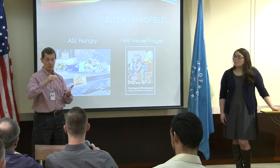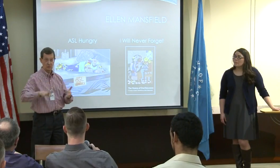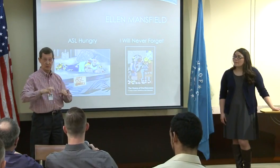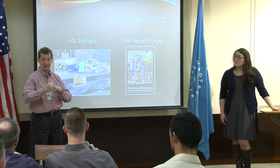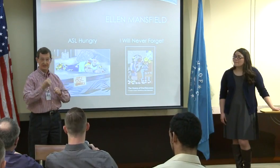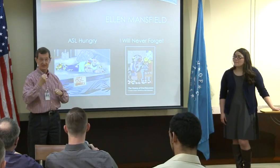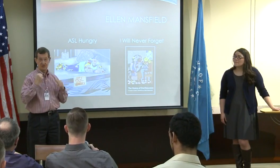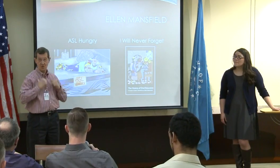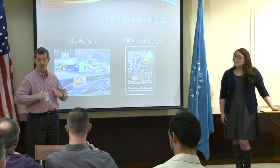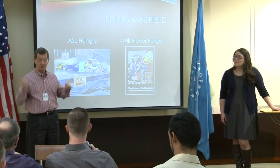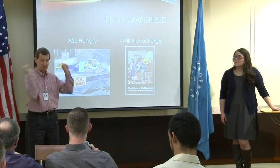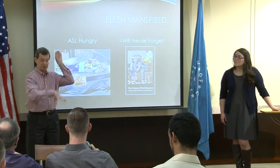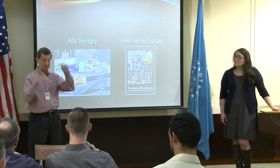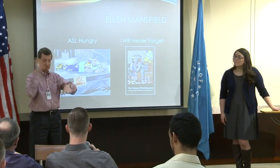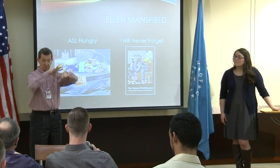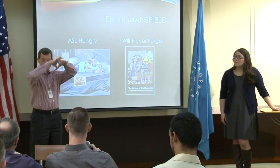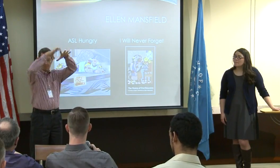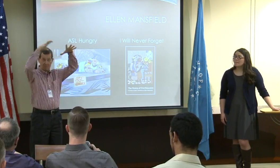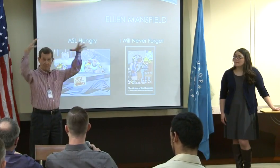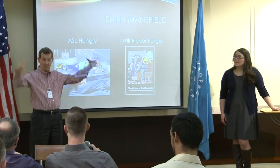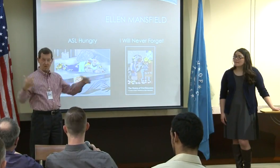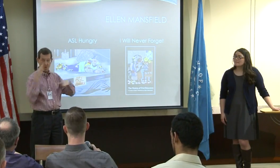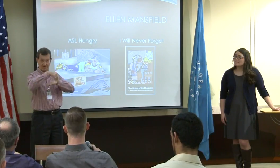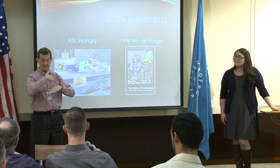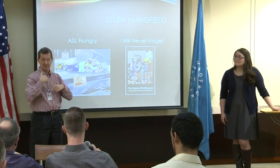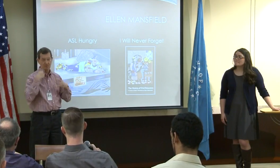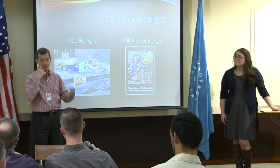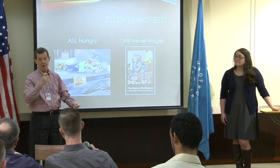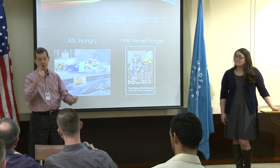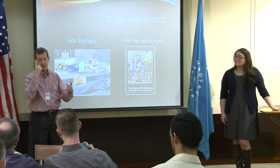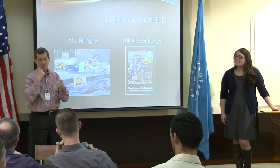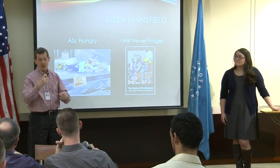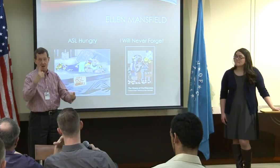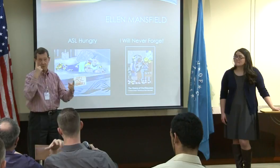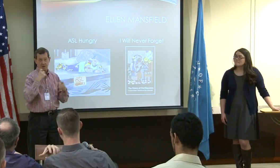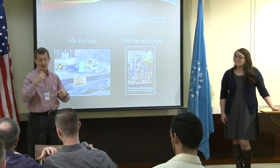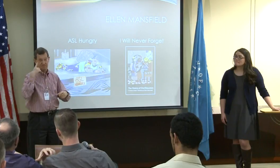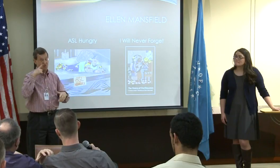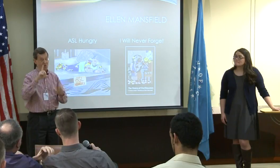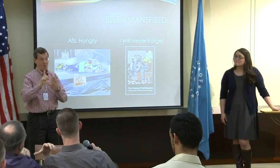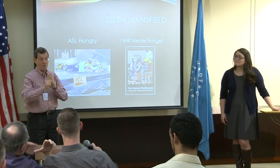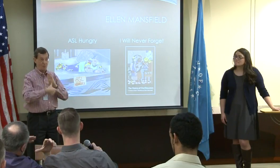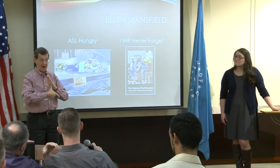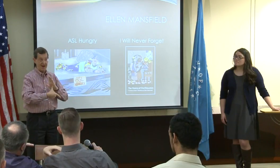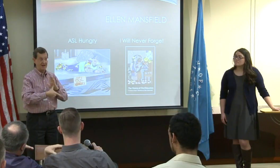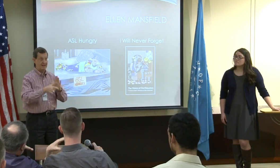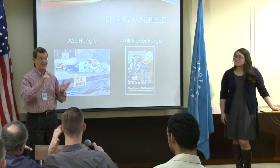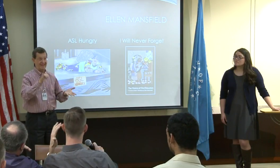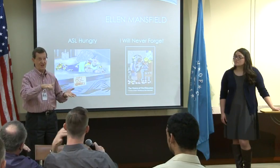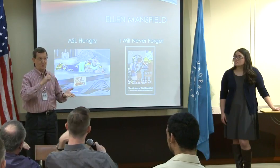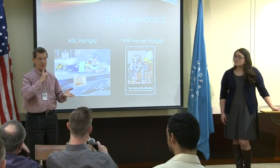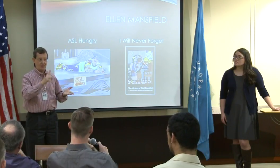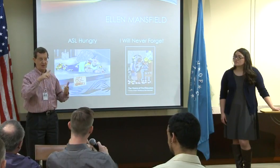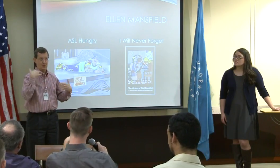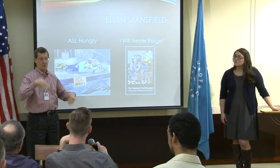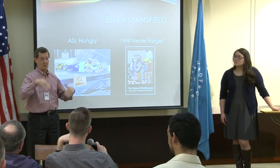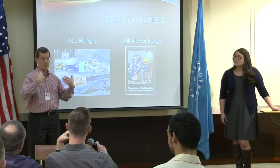They would get all of the students together and throw all of their clothes in together and would cover me